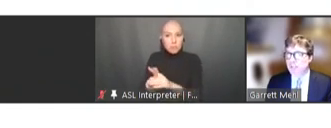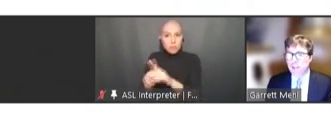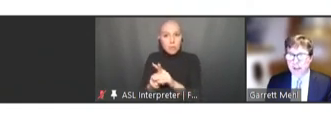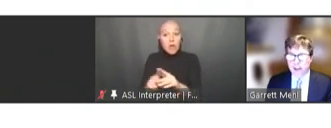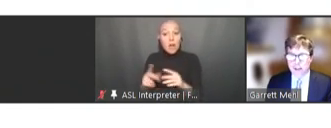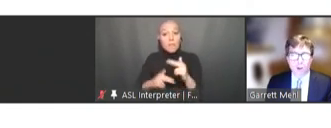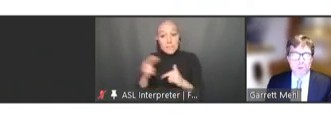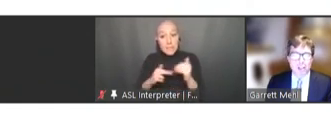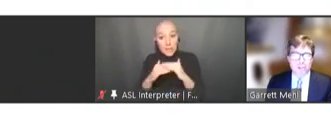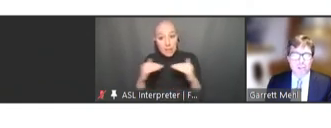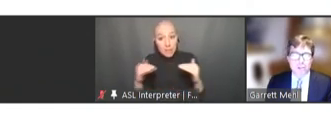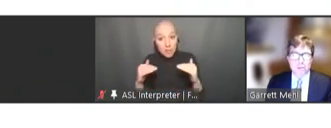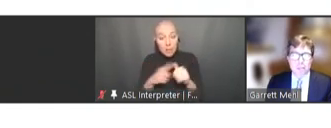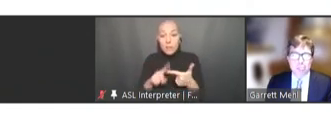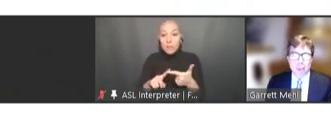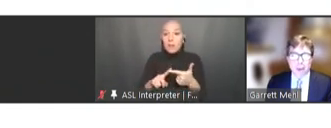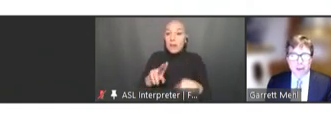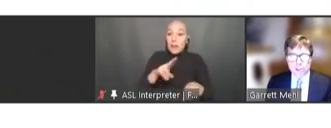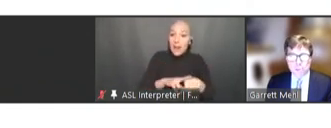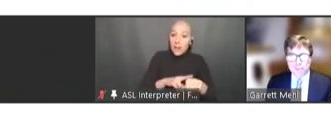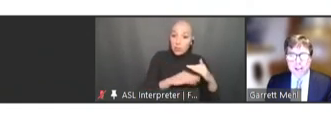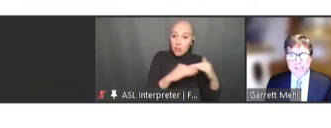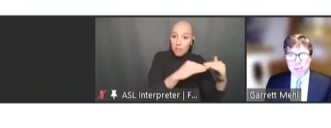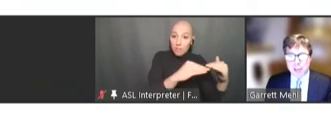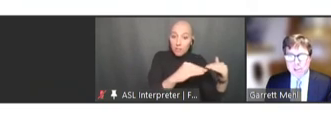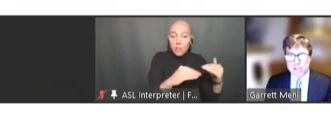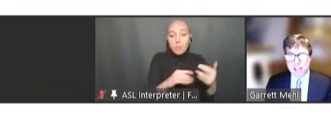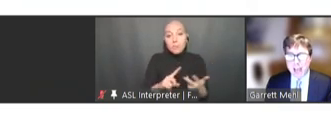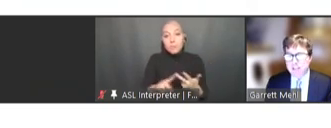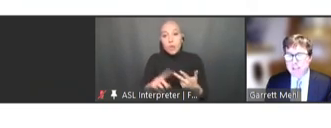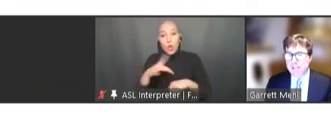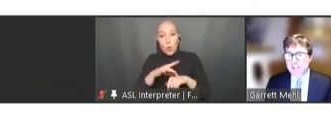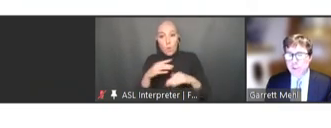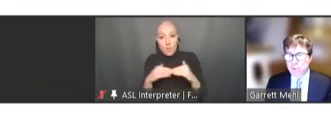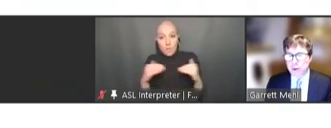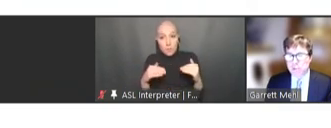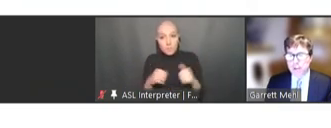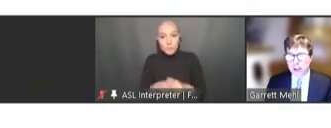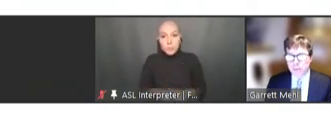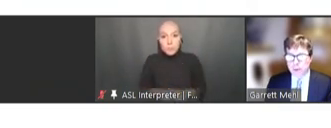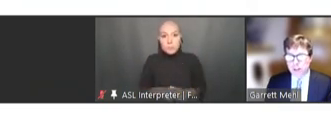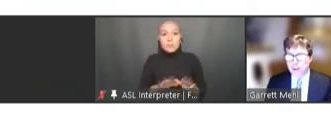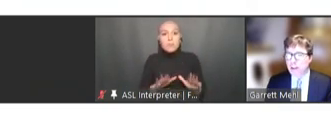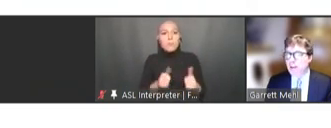and at a global level. It also provides patients access to their personal health record for the